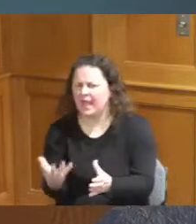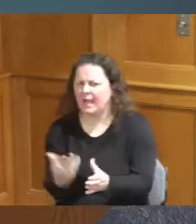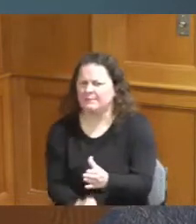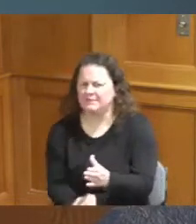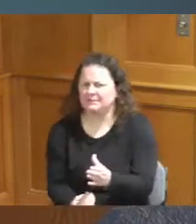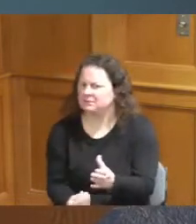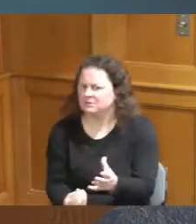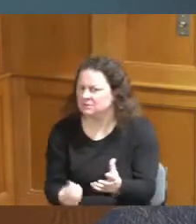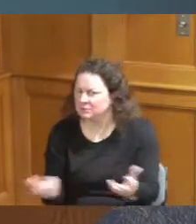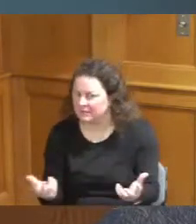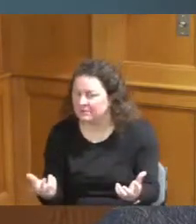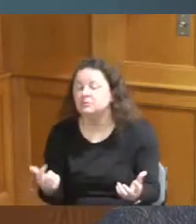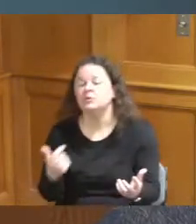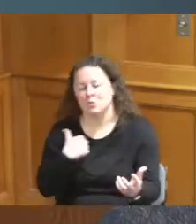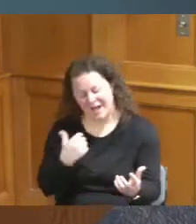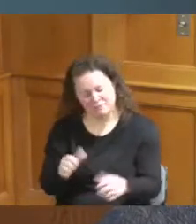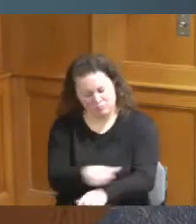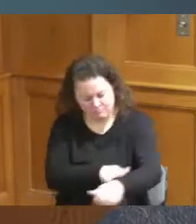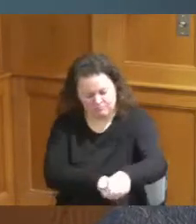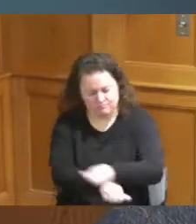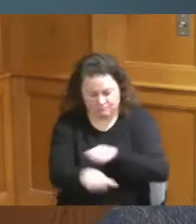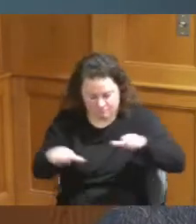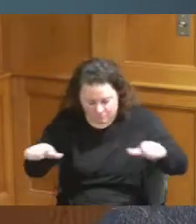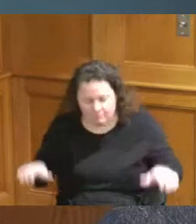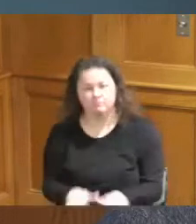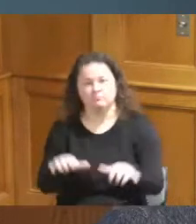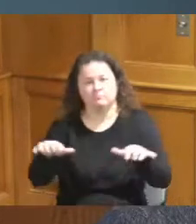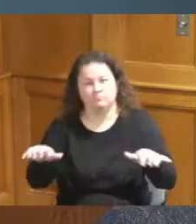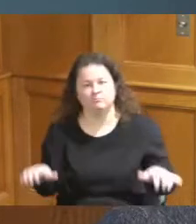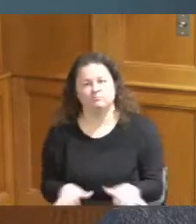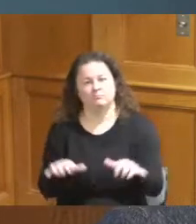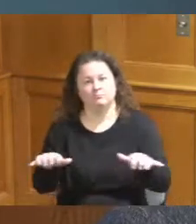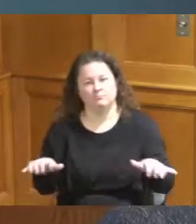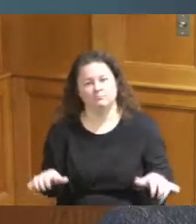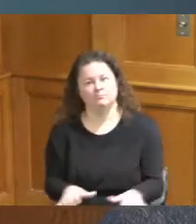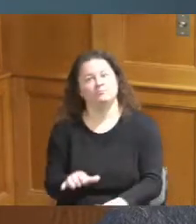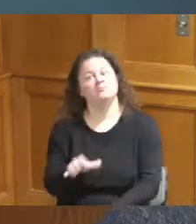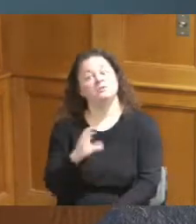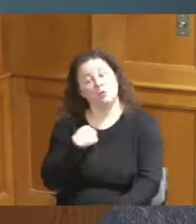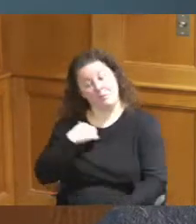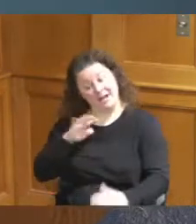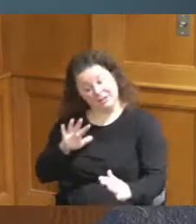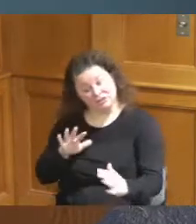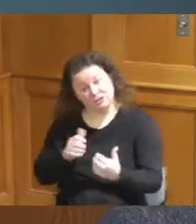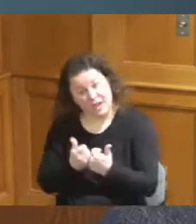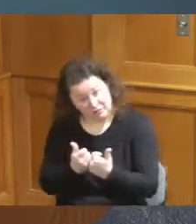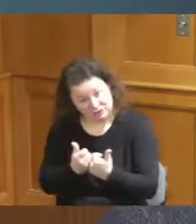we must take action so I would just challenge everyone during this month and all months but